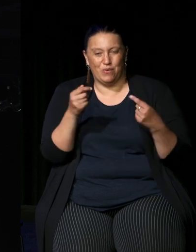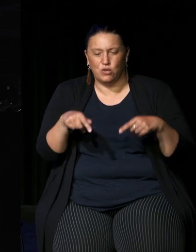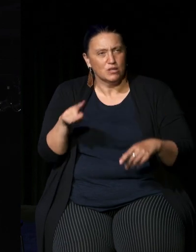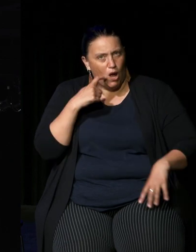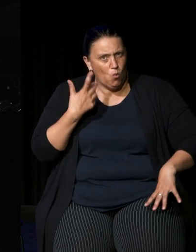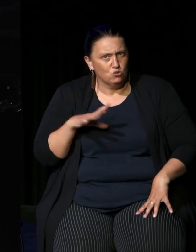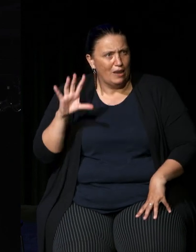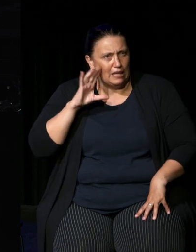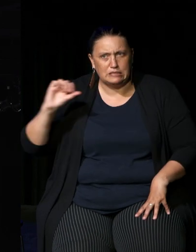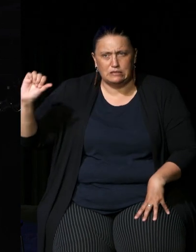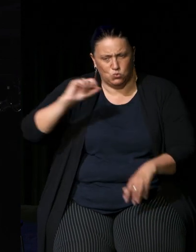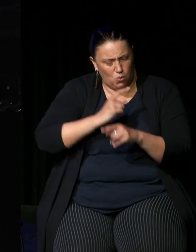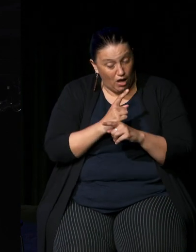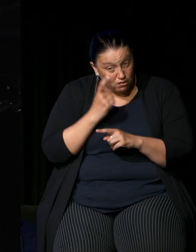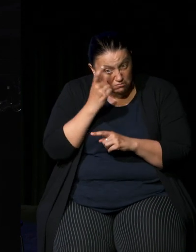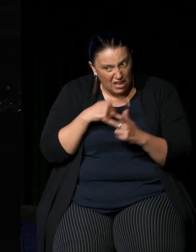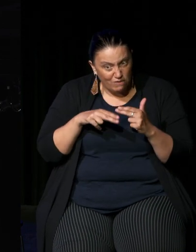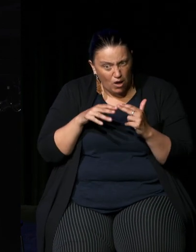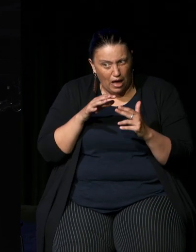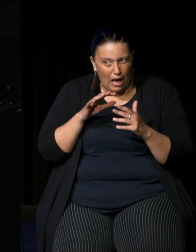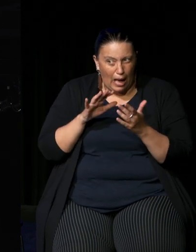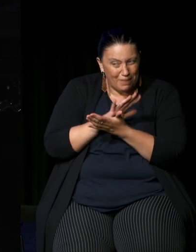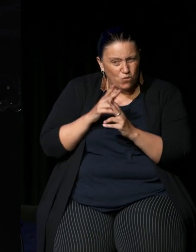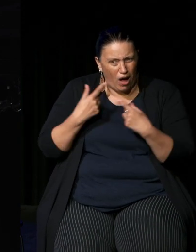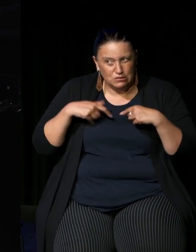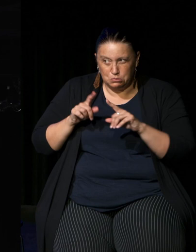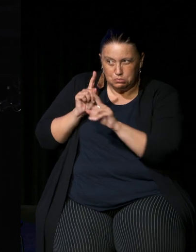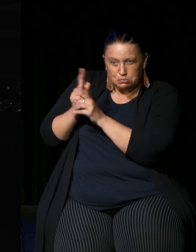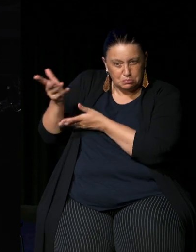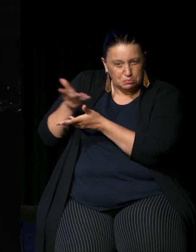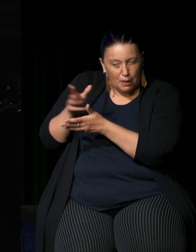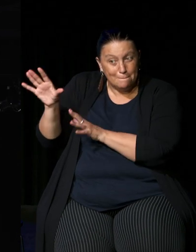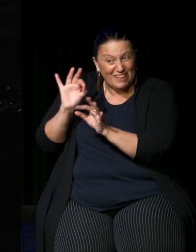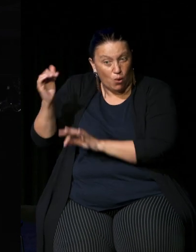said and are you happy for us to strike up a conversation and pick your brains about it